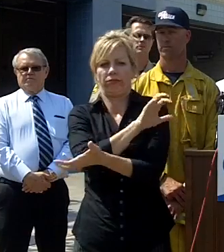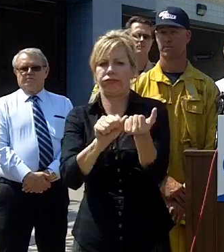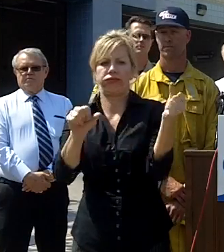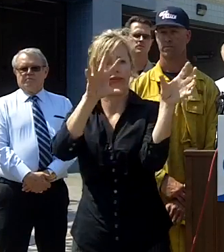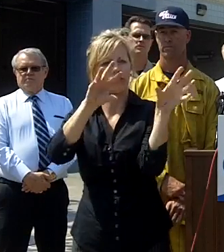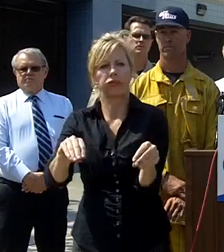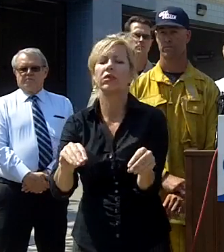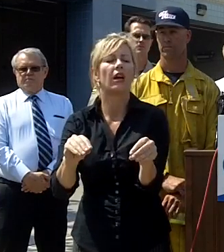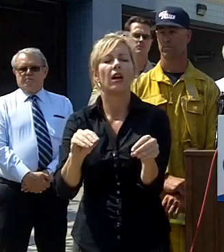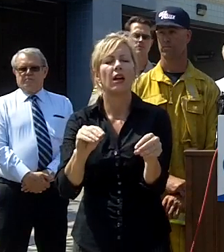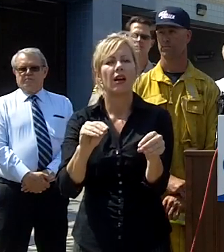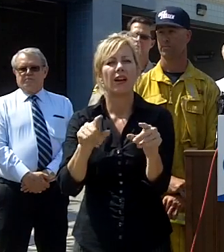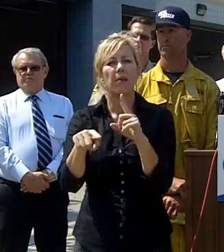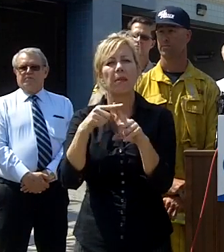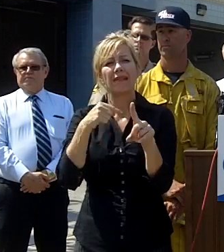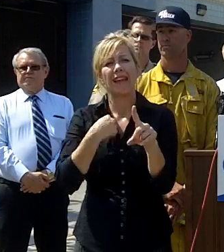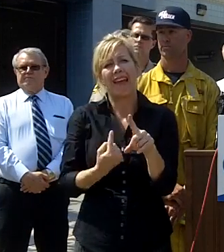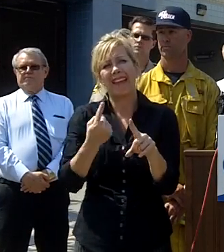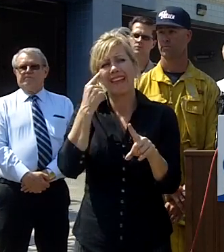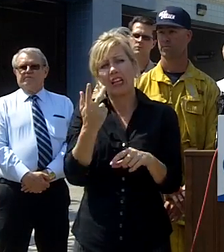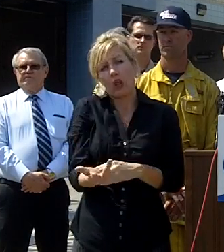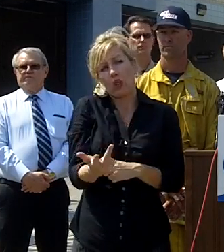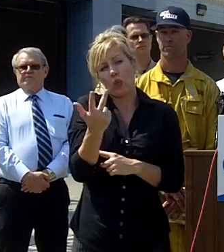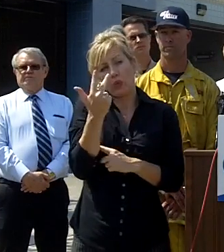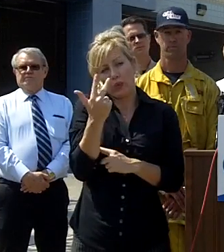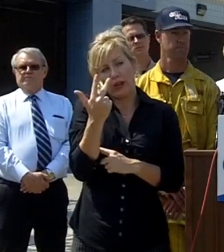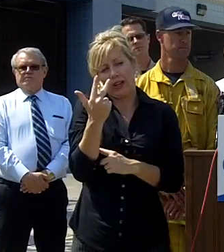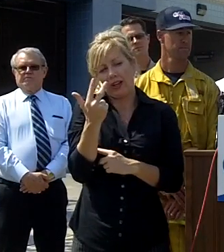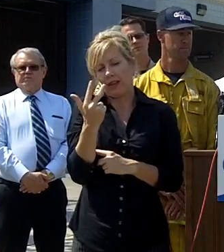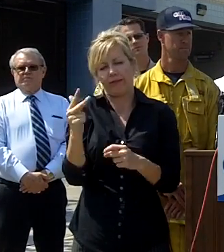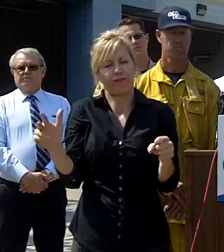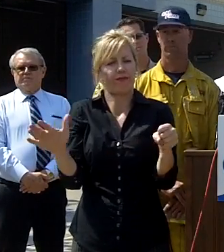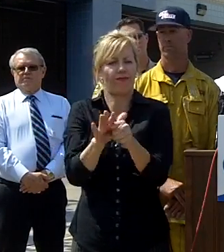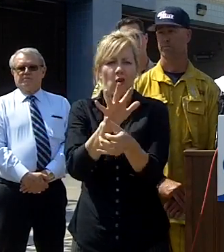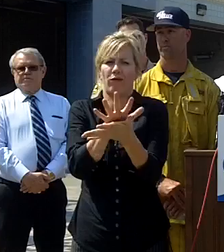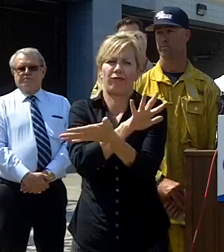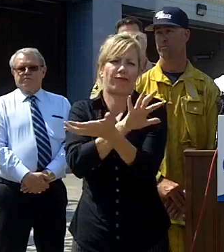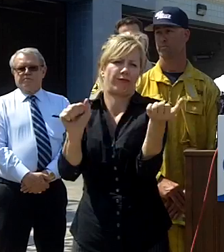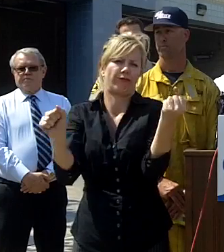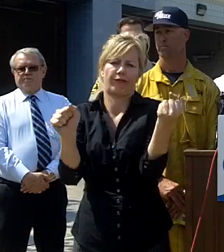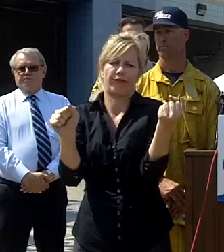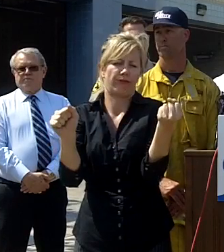we have three totally destroyed damage assessments will be coming back from the divisions here within